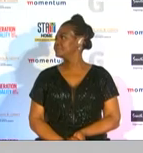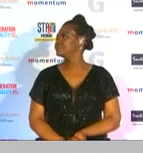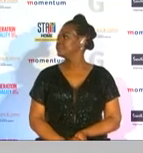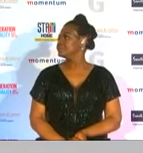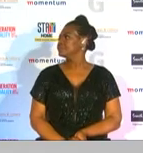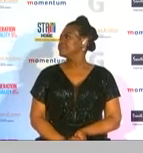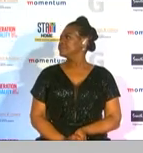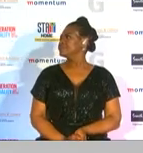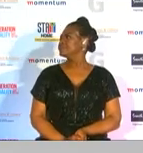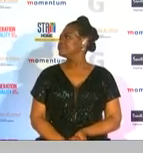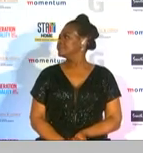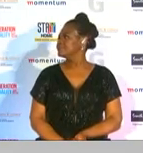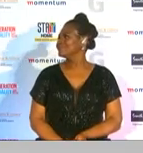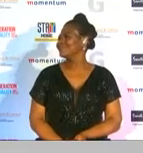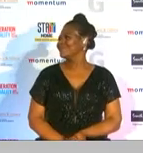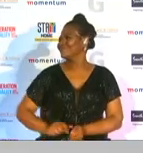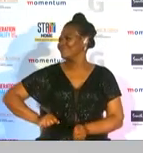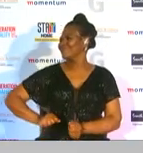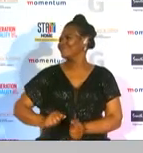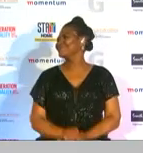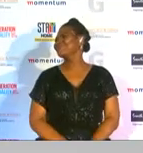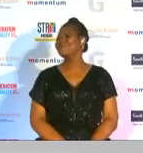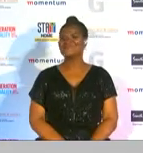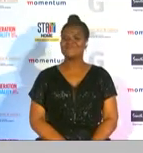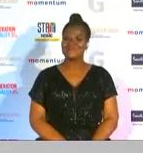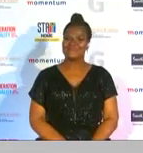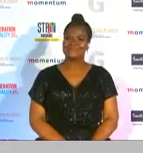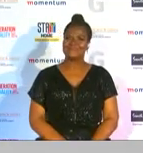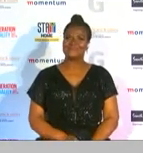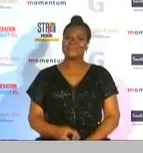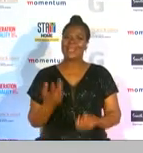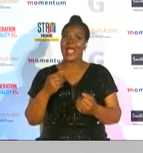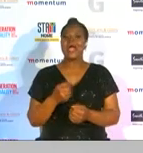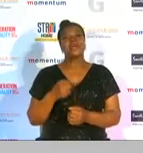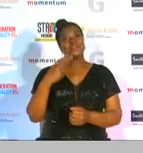and not talk about this impeccable woman who's walking away with a 2020 g-spot